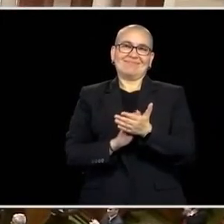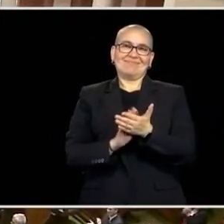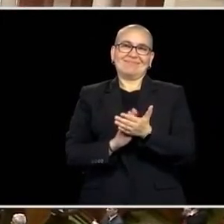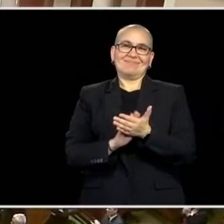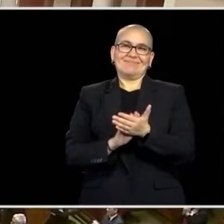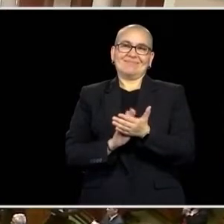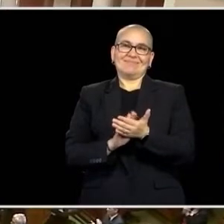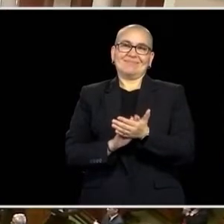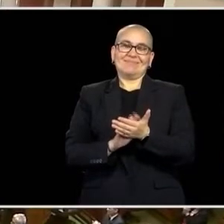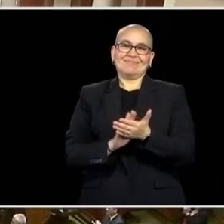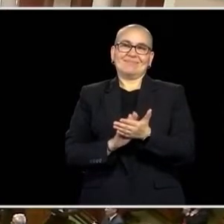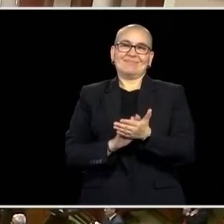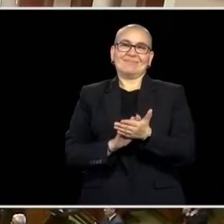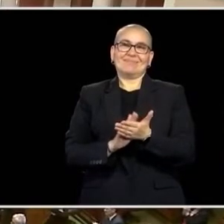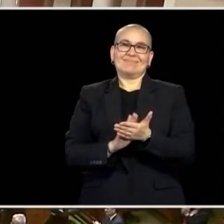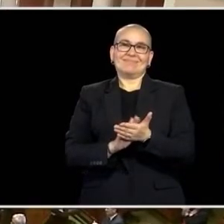WE CAN DO IT.